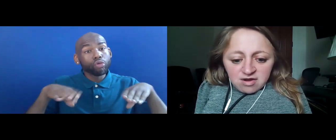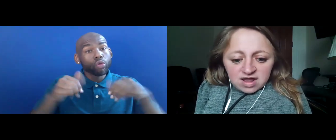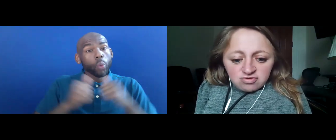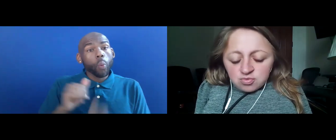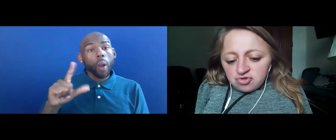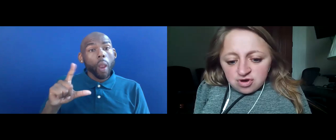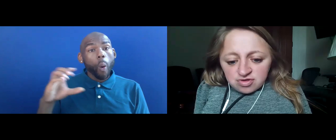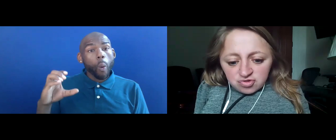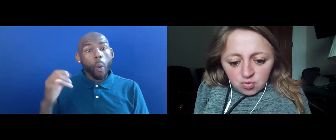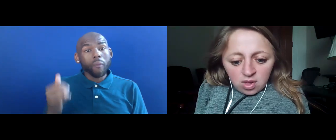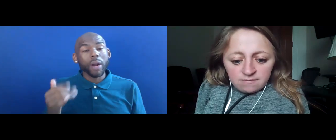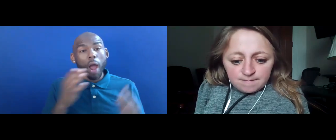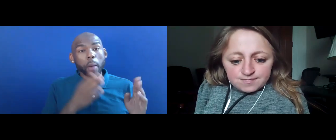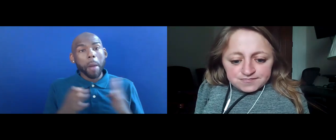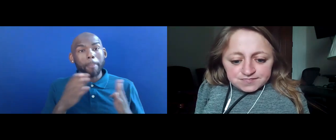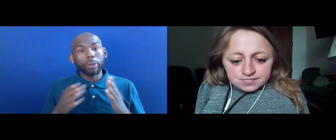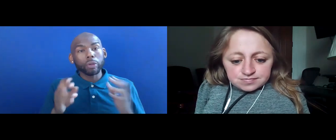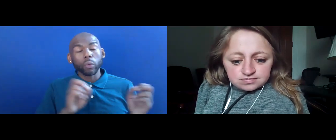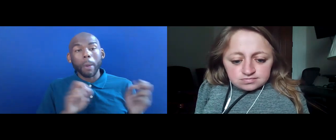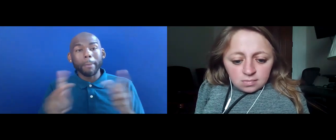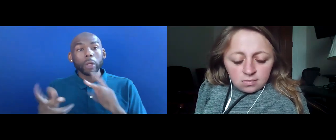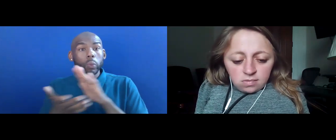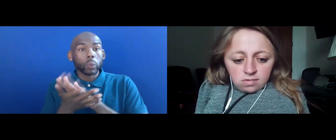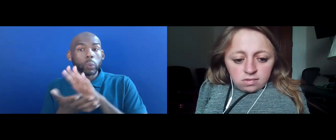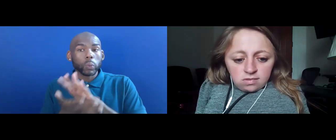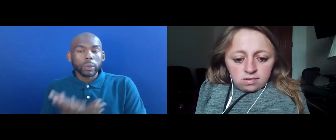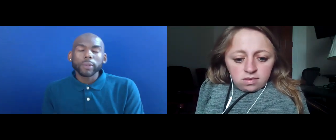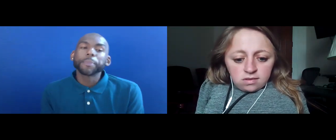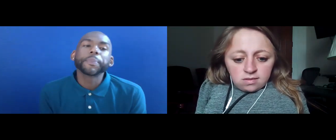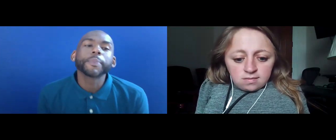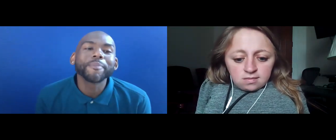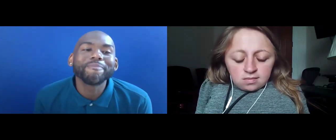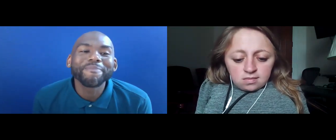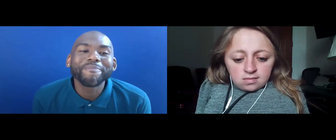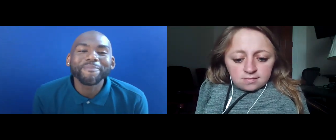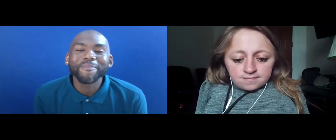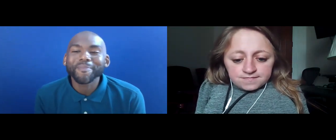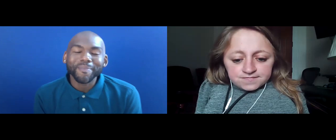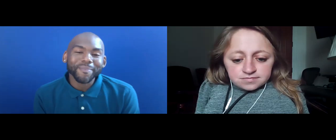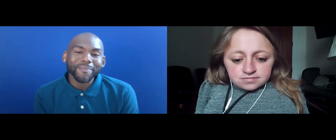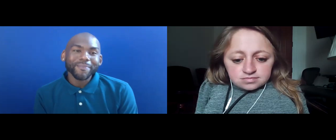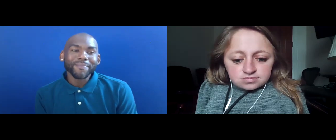PREPARING TO RETURN TO SCHOOL?